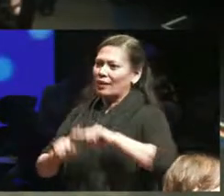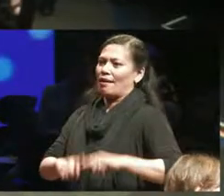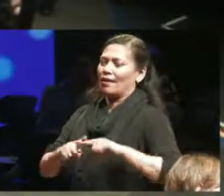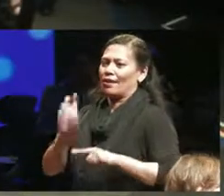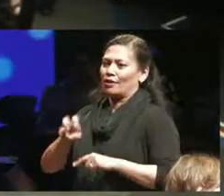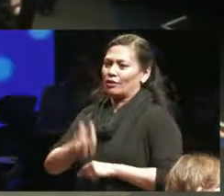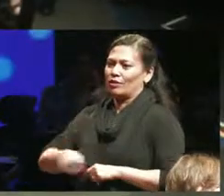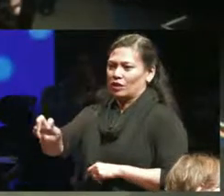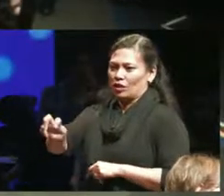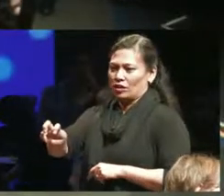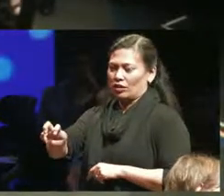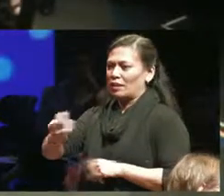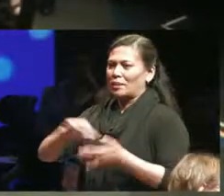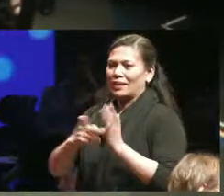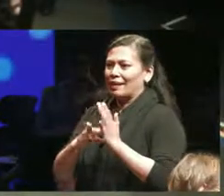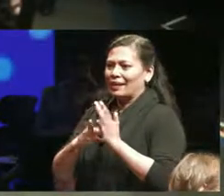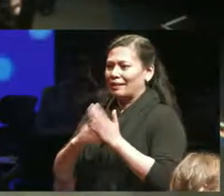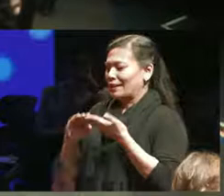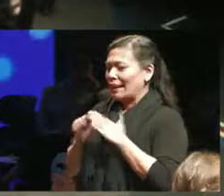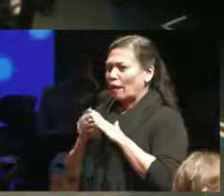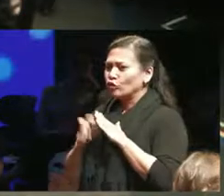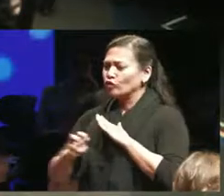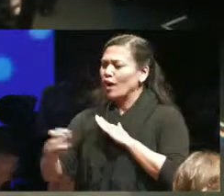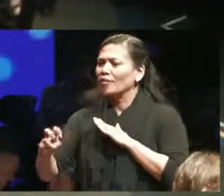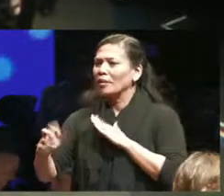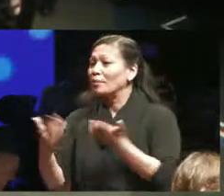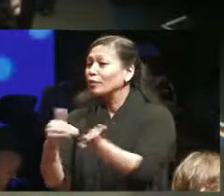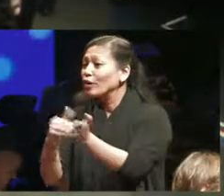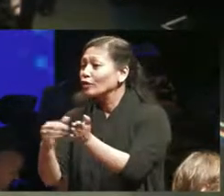go from town to town to go to the doctor's appointments true those are the